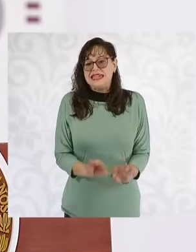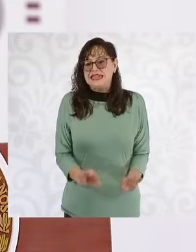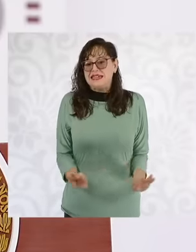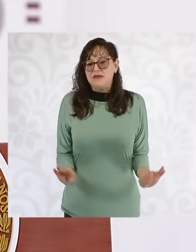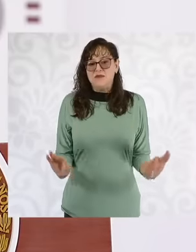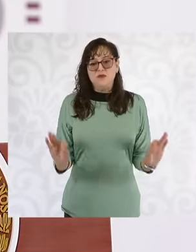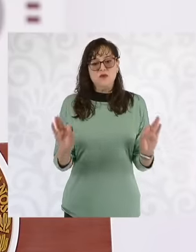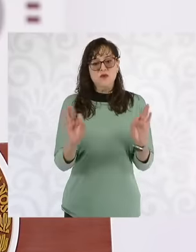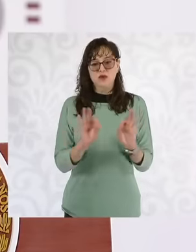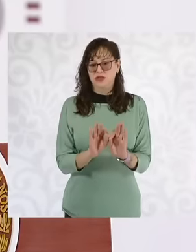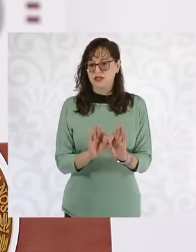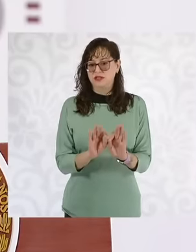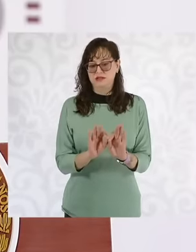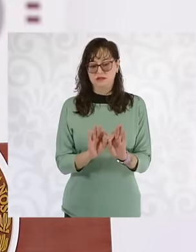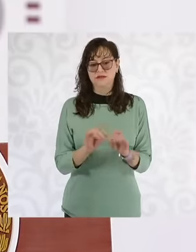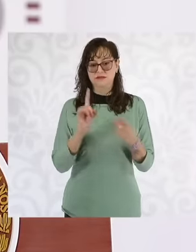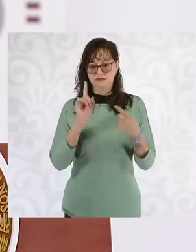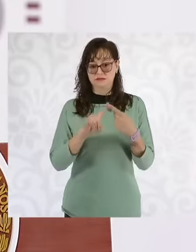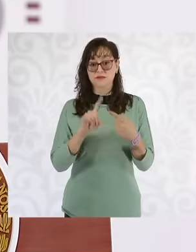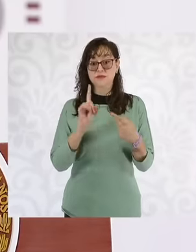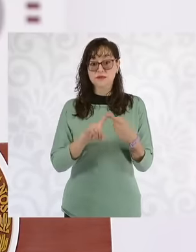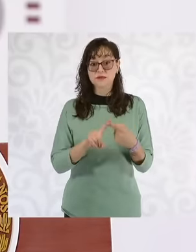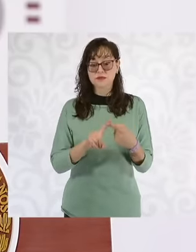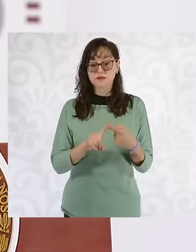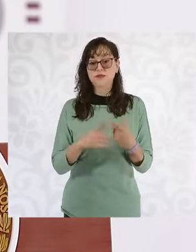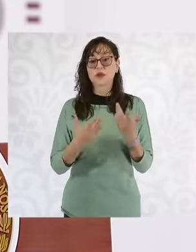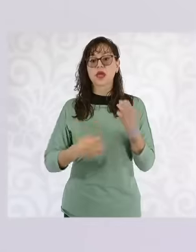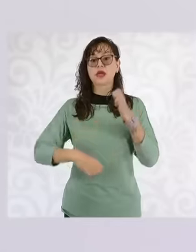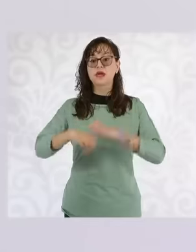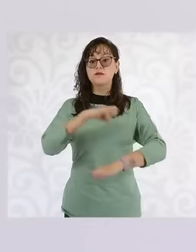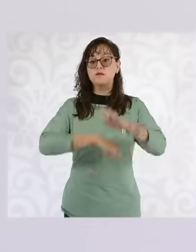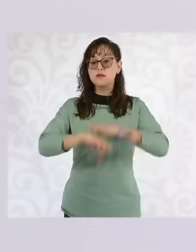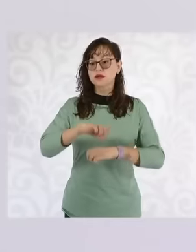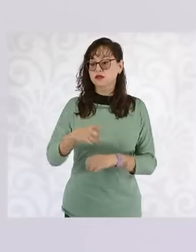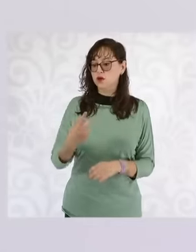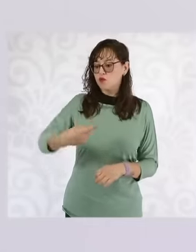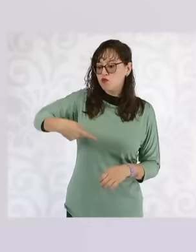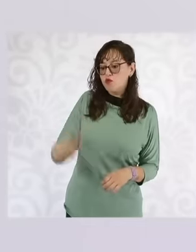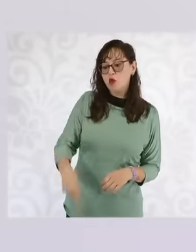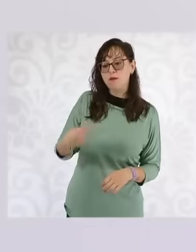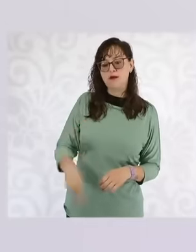first it returns to the people the companies that always belonged to the people of Mexico and that in